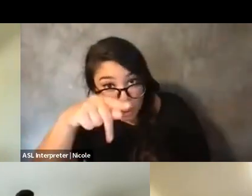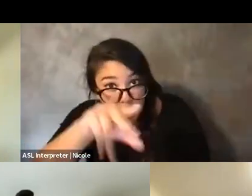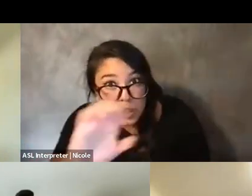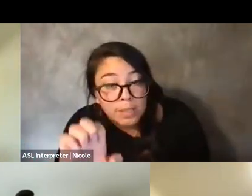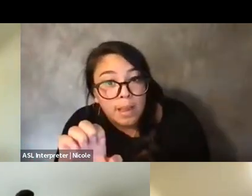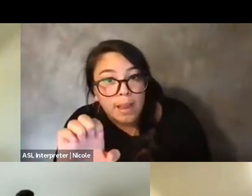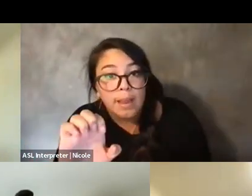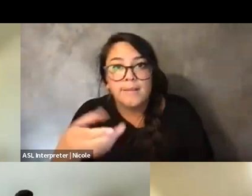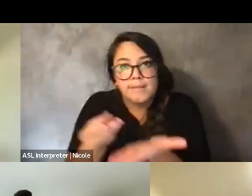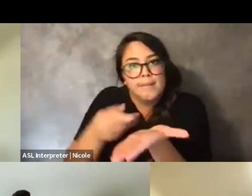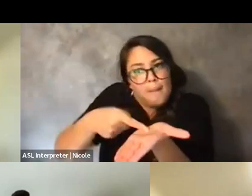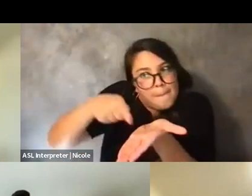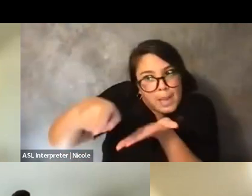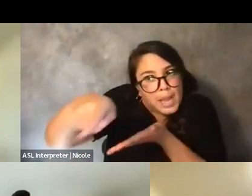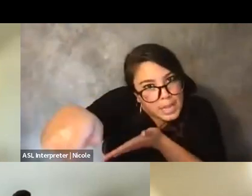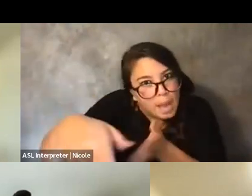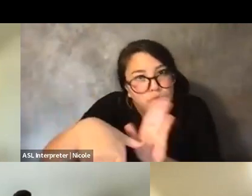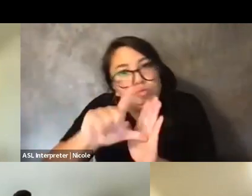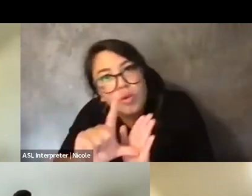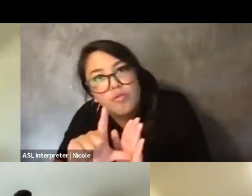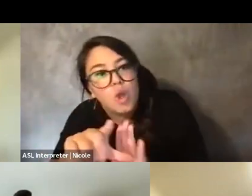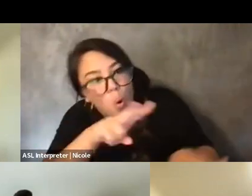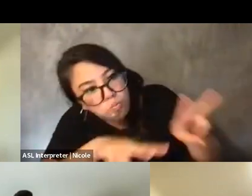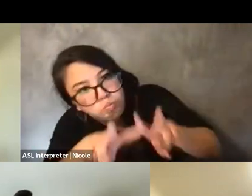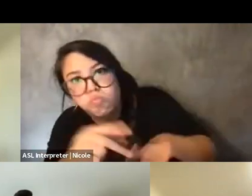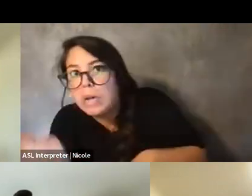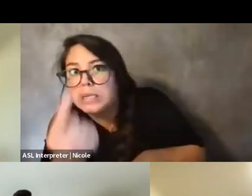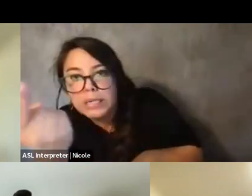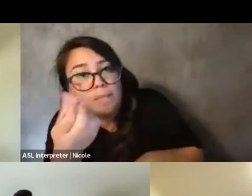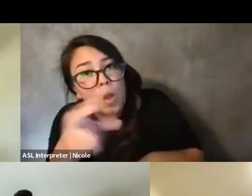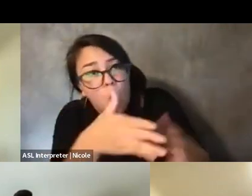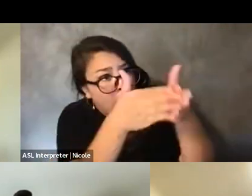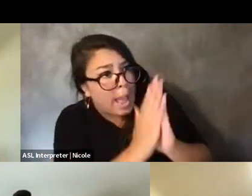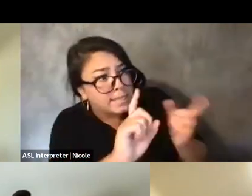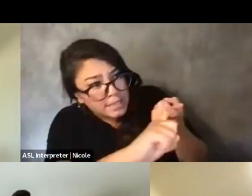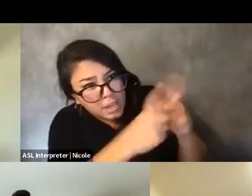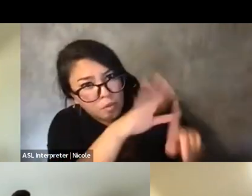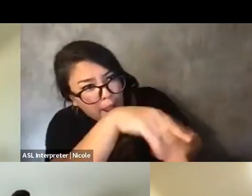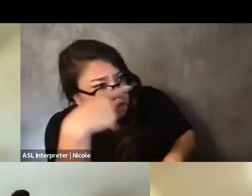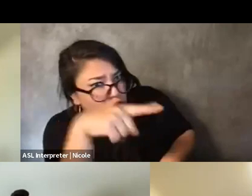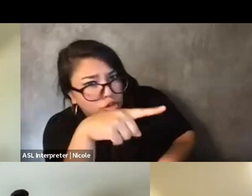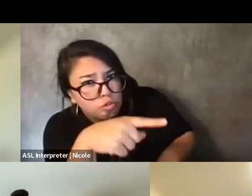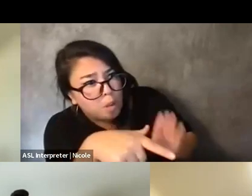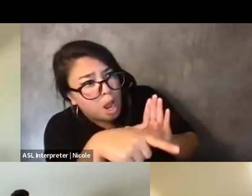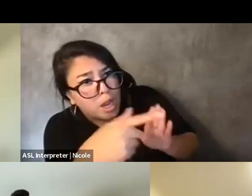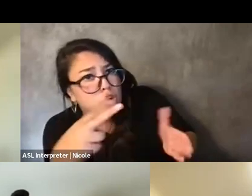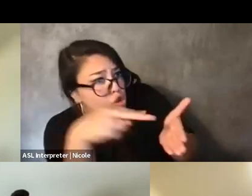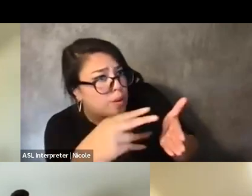over something, or like, ask a friend like, "Hey, like, I'm putting this together, or I'm doing this thing. Like, what do you think about this?"